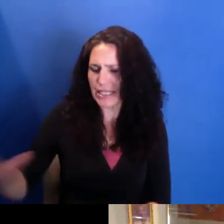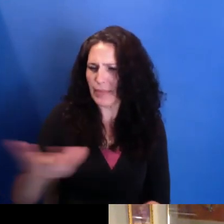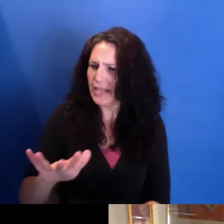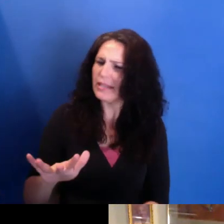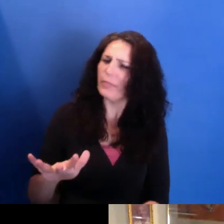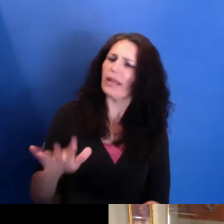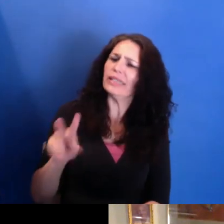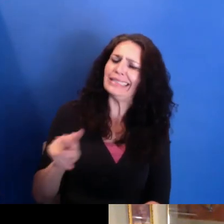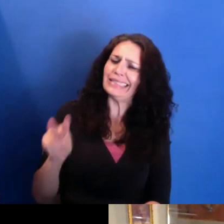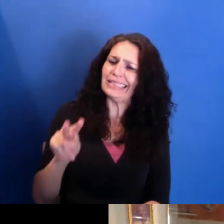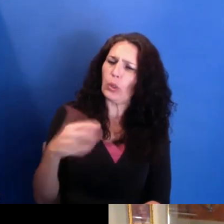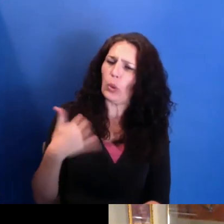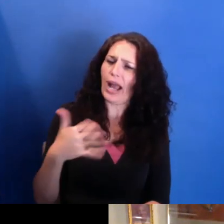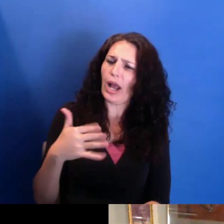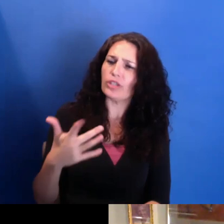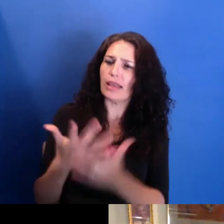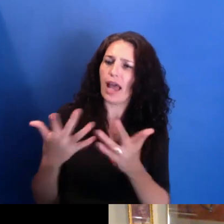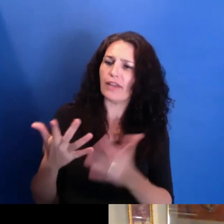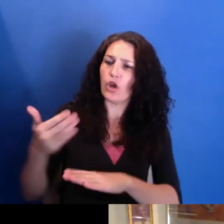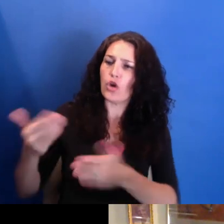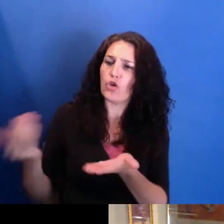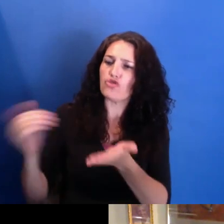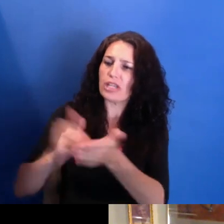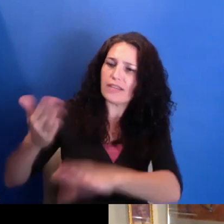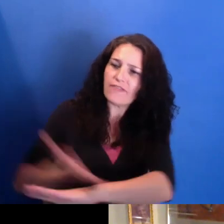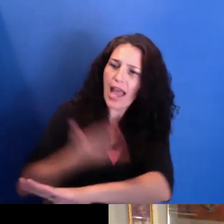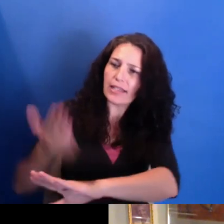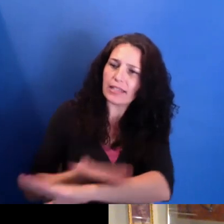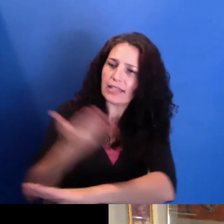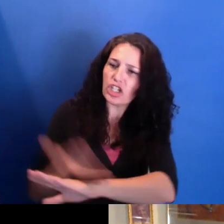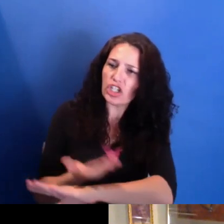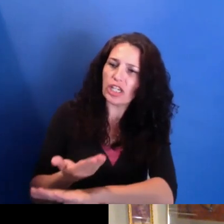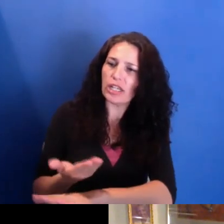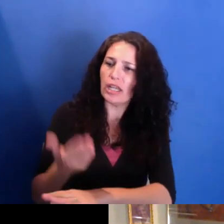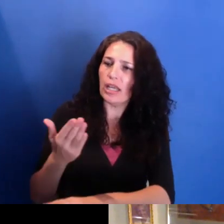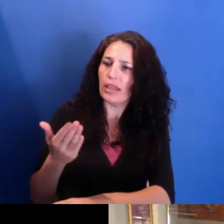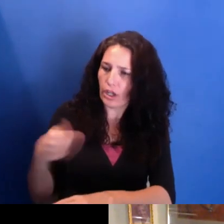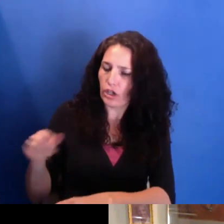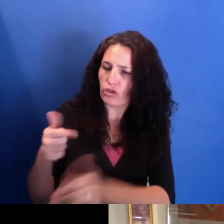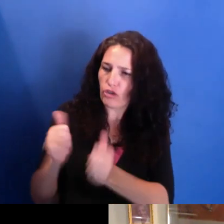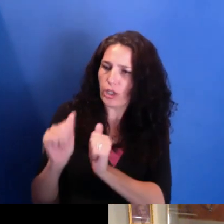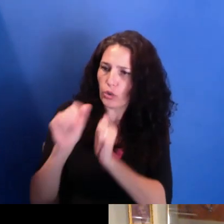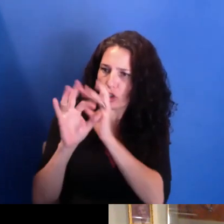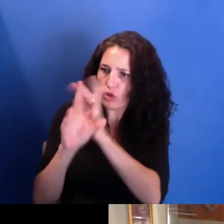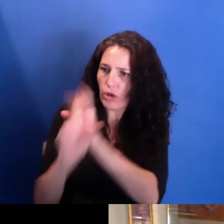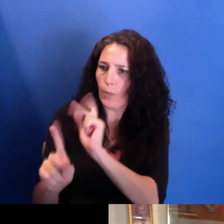this revitalization and seeking to attract people to live here, there's a lot of talk about changing the narrative,